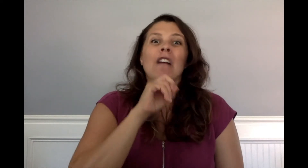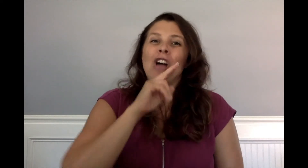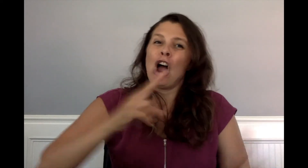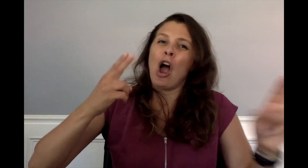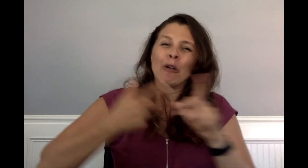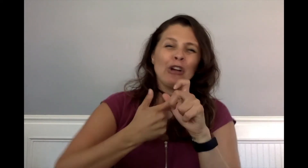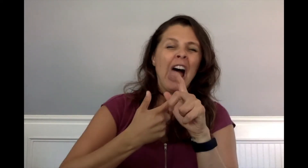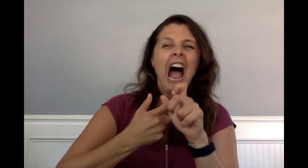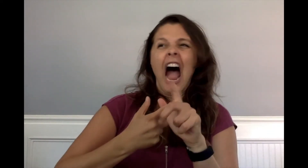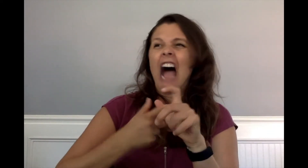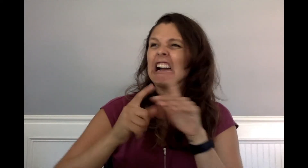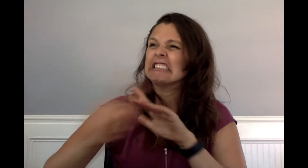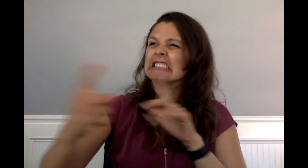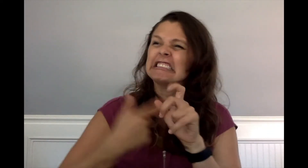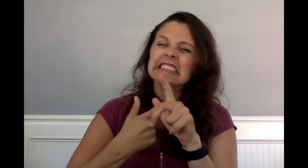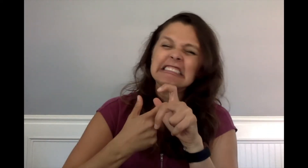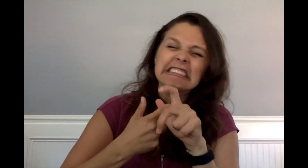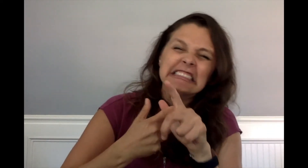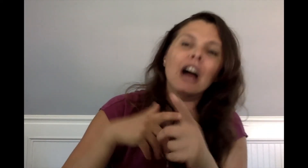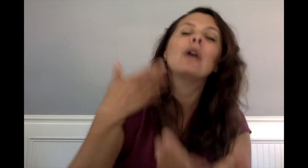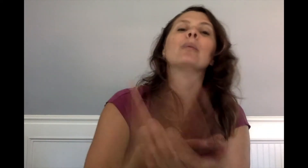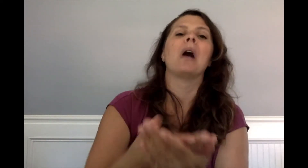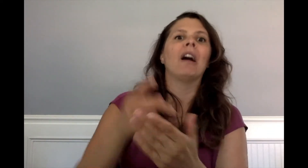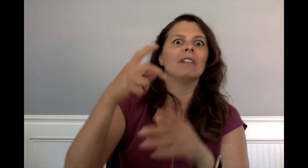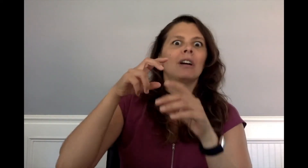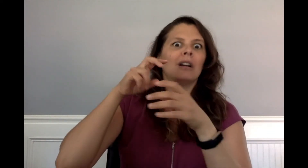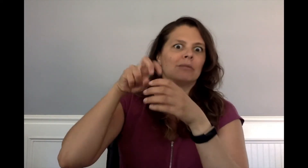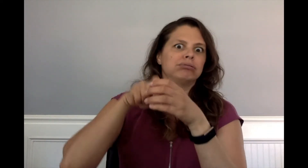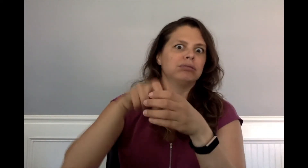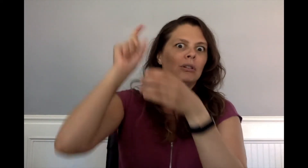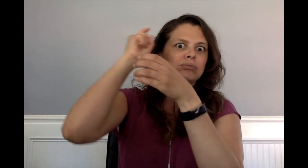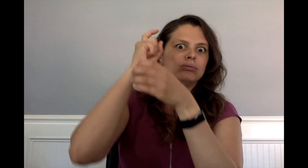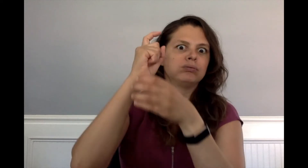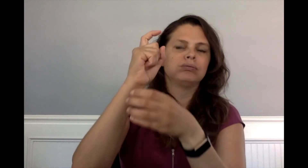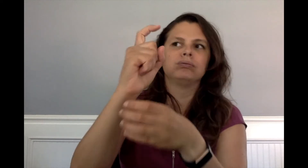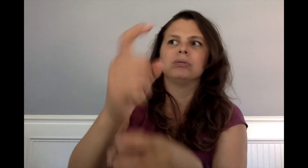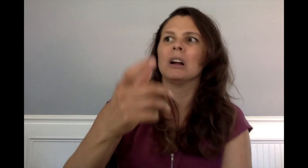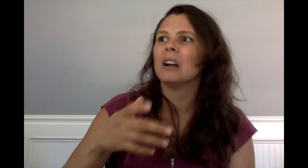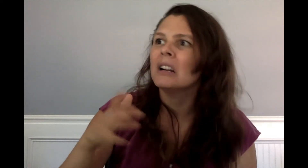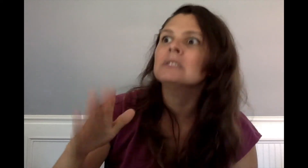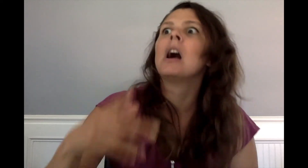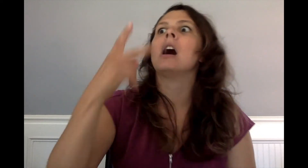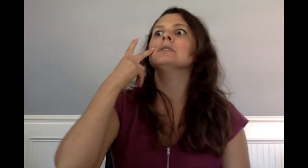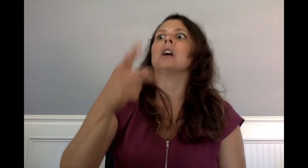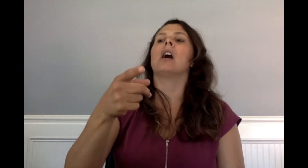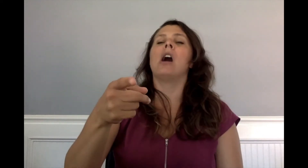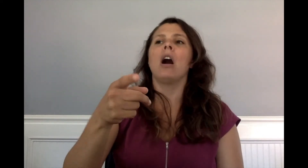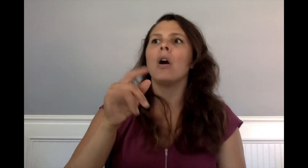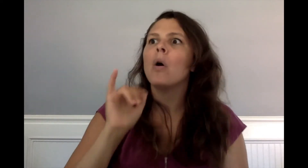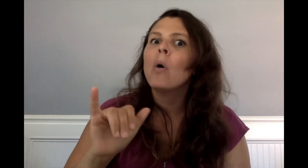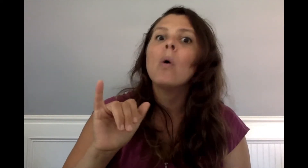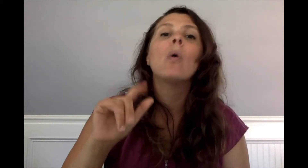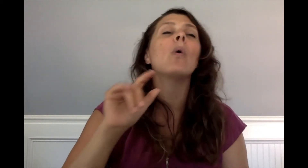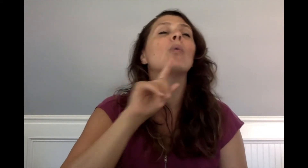Charlie and Frog bolted for the gondola.